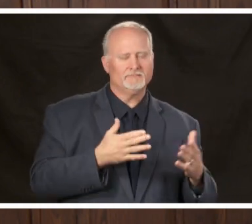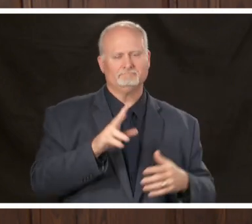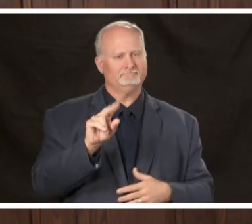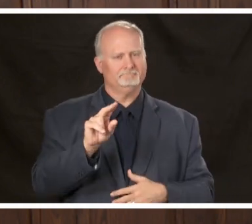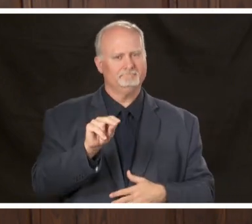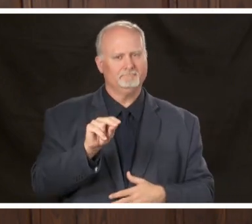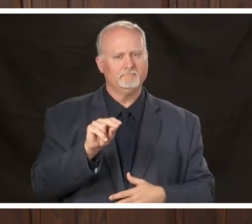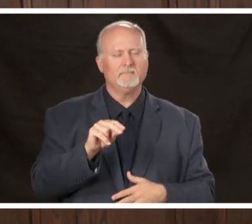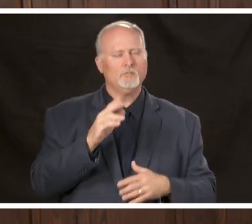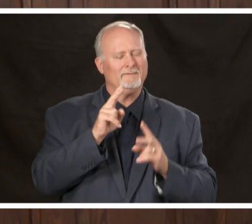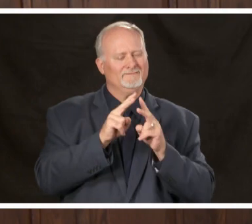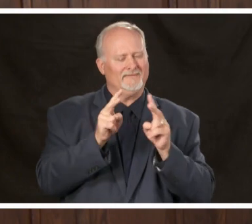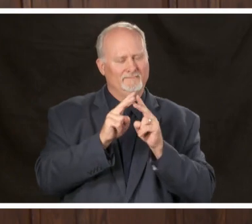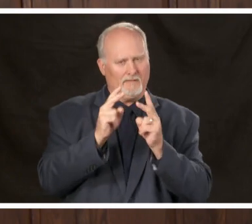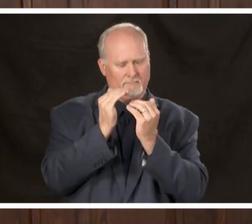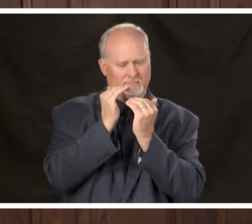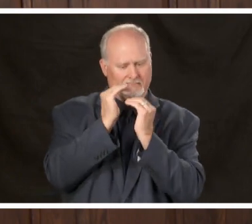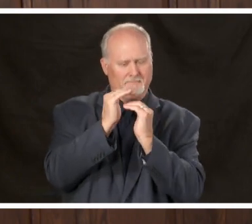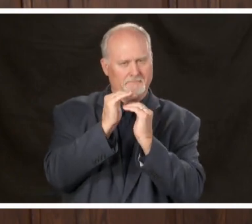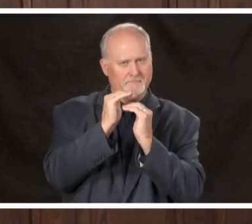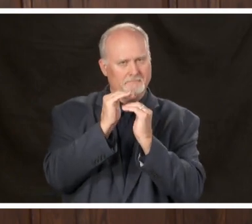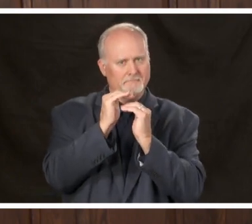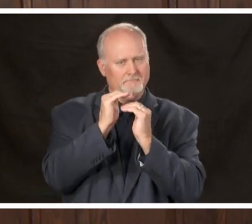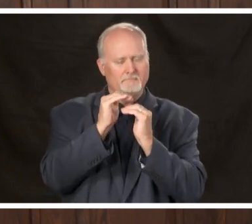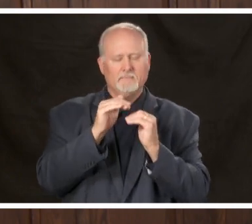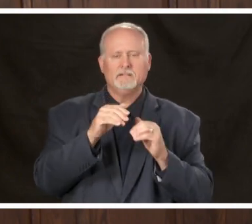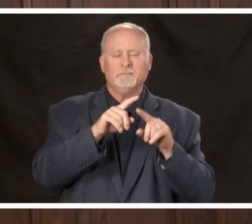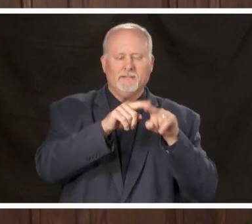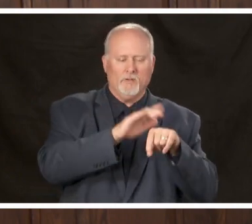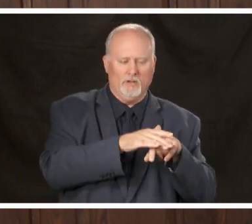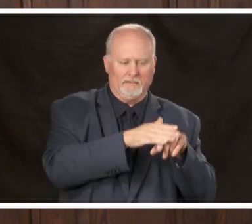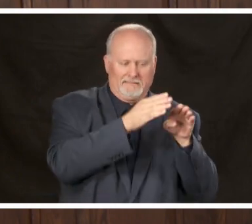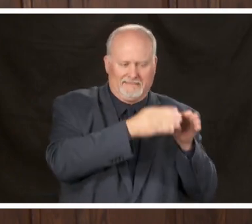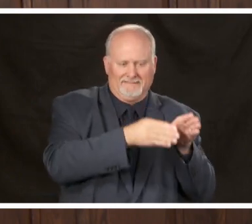will be very restricted and handled on a case-by-case basis